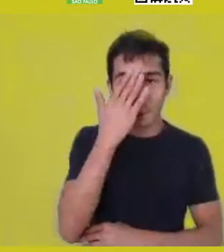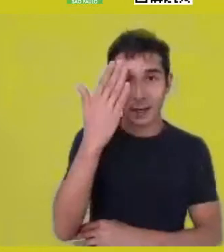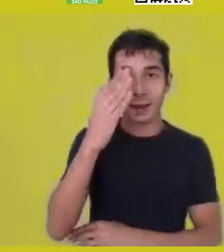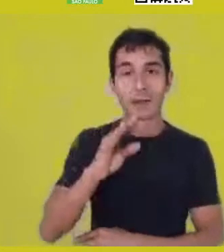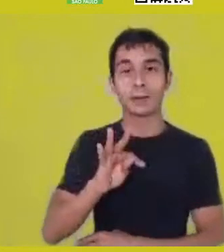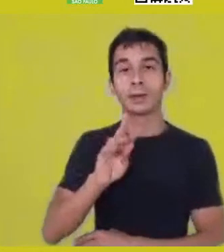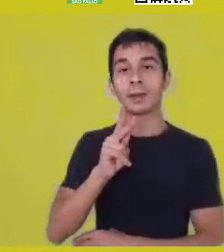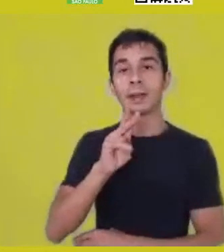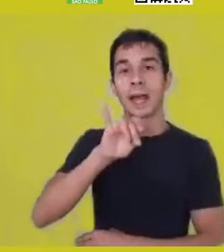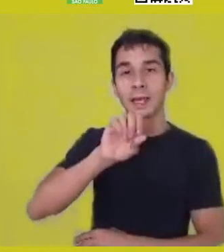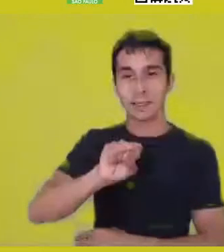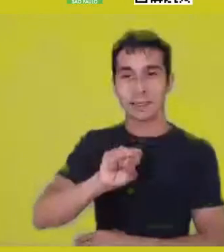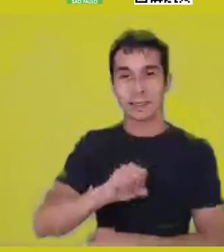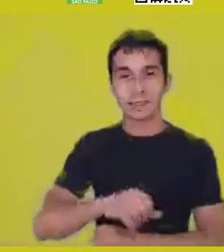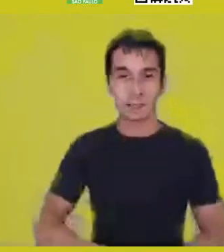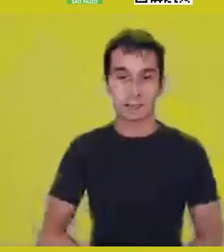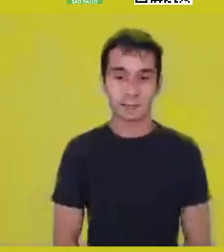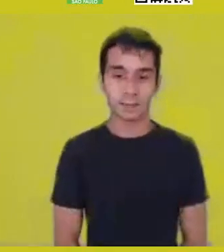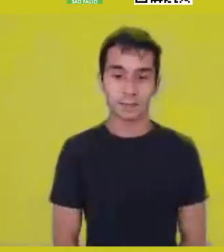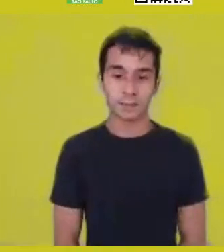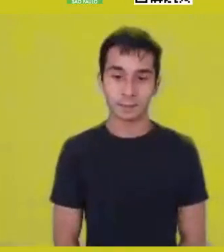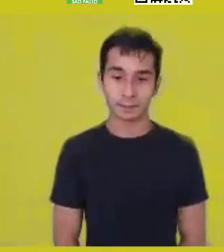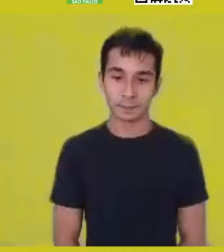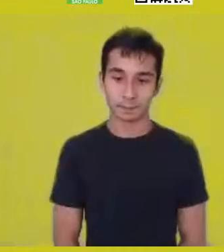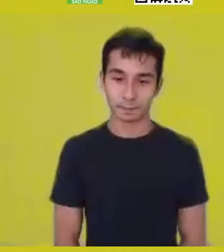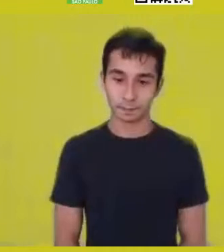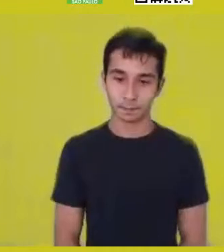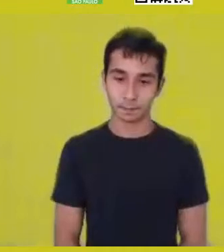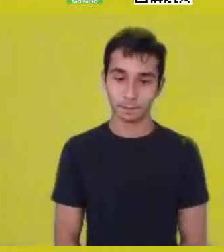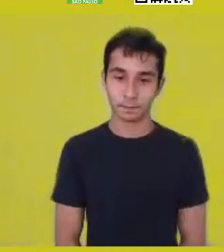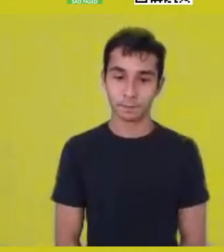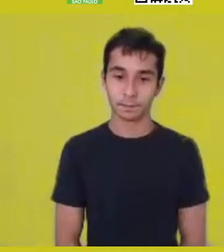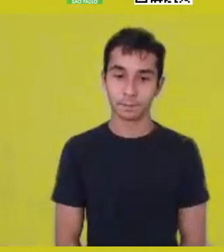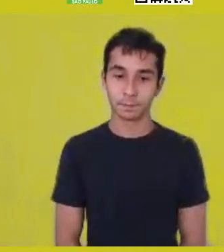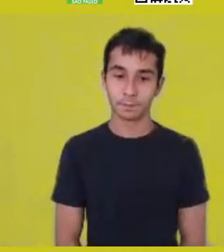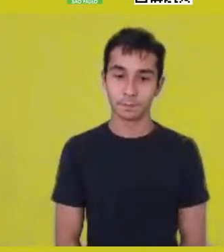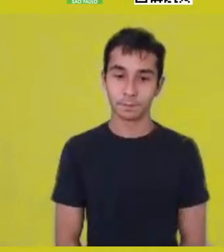Well, there are many things, many connections,